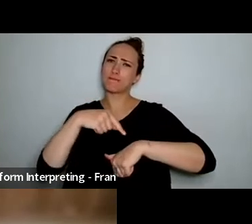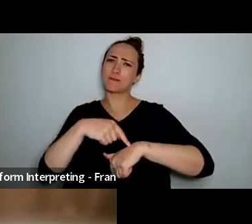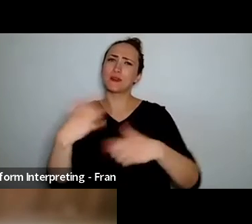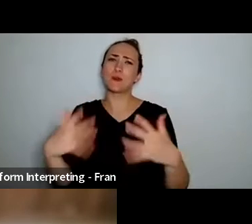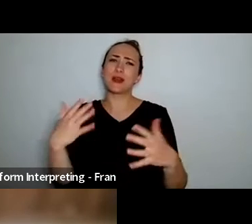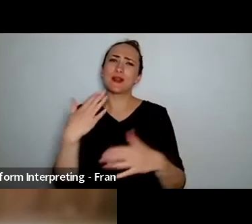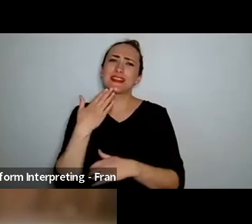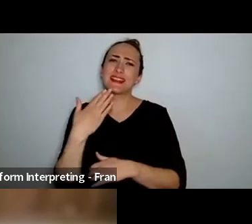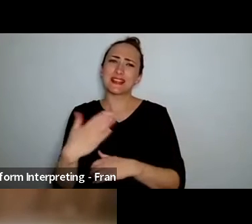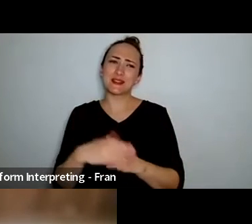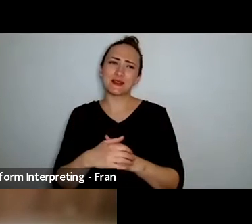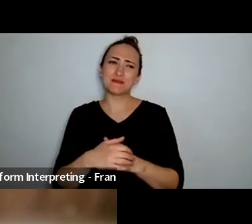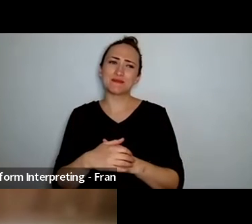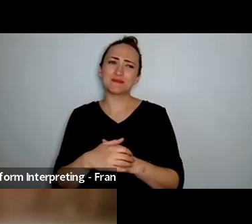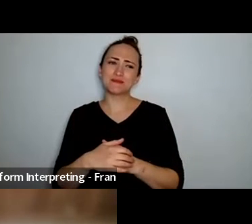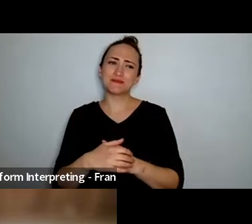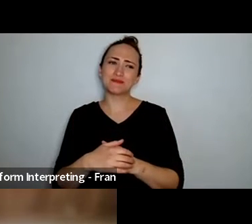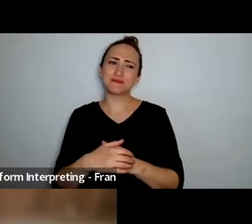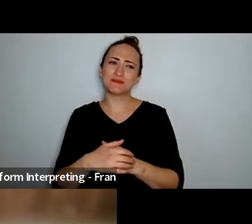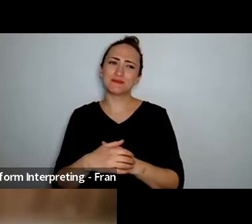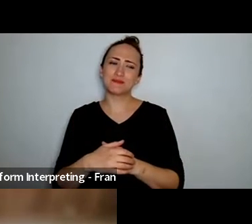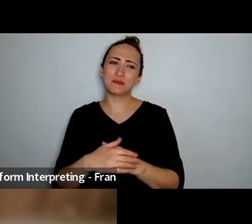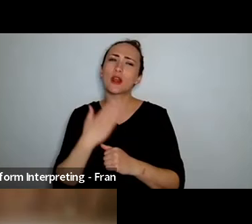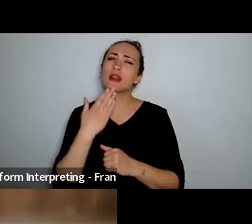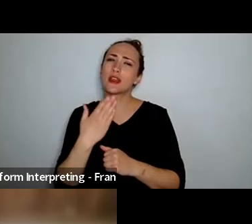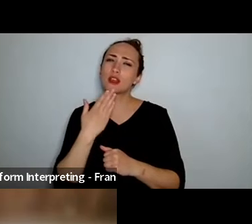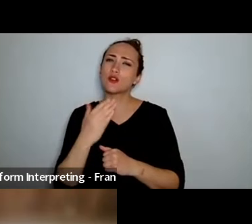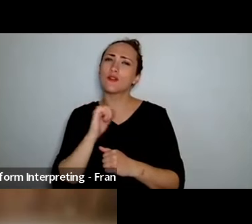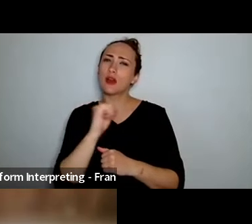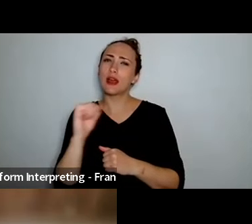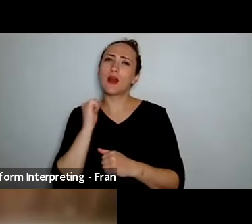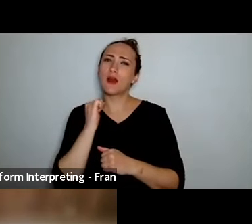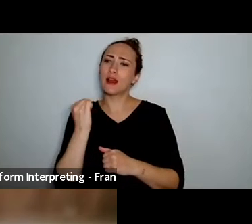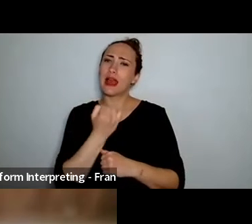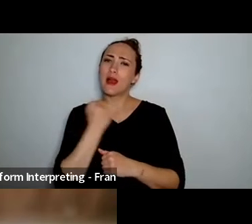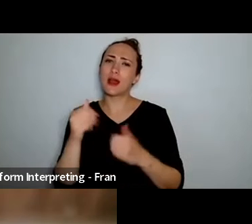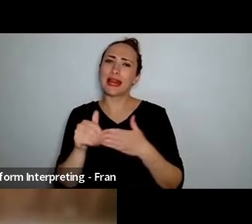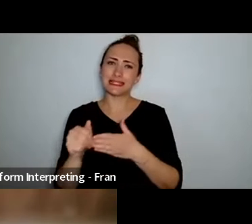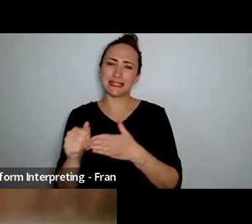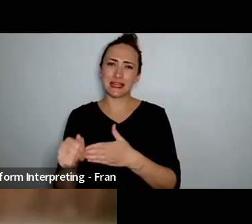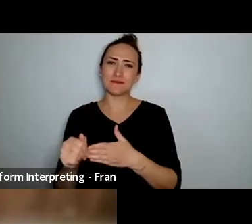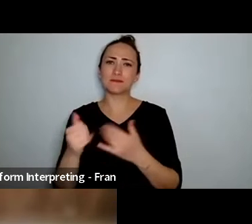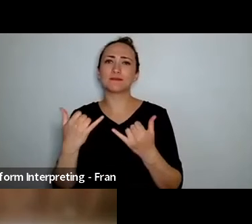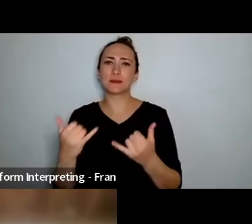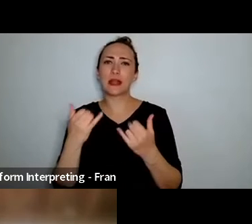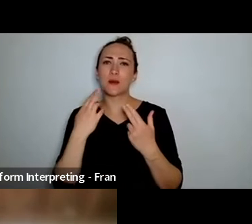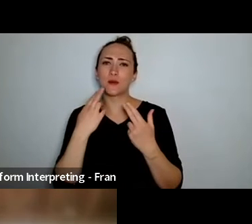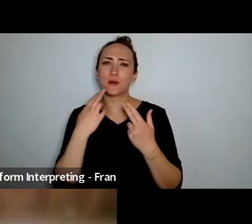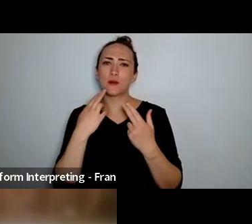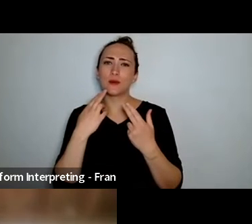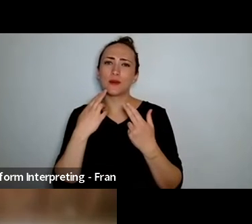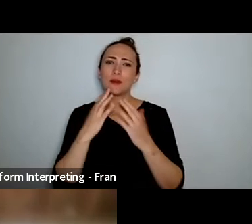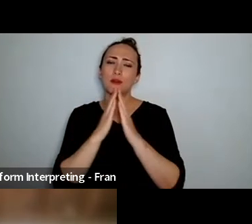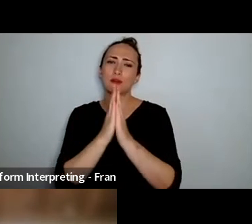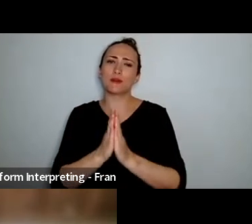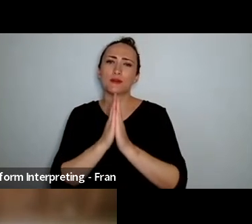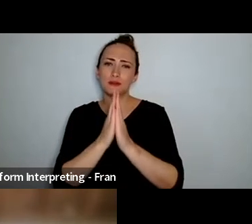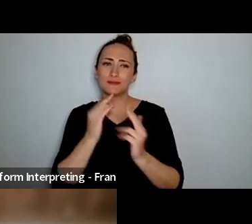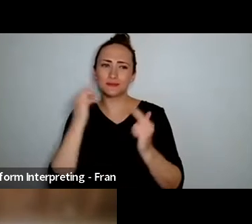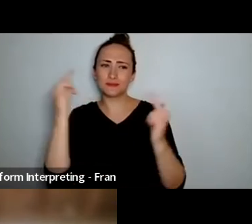Tēnei te mihi atu ki a koe a rangatira. Tu mai whakatu mai haumai hoki ki tēnei wā. Thank you, Marc.